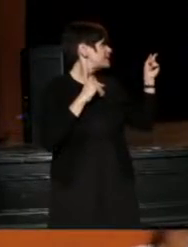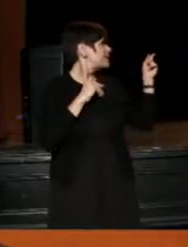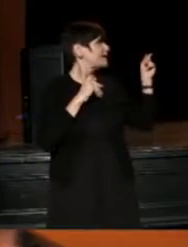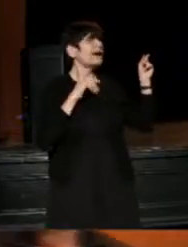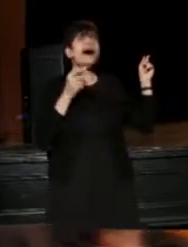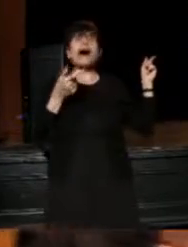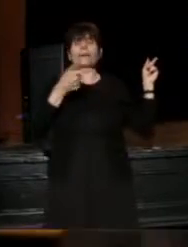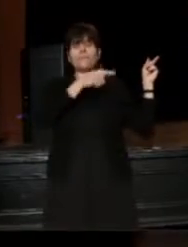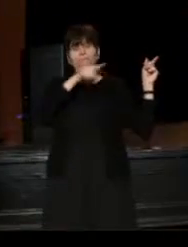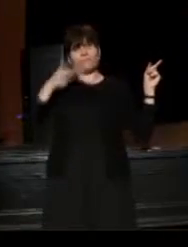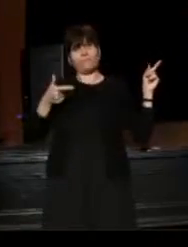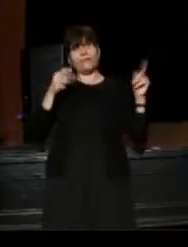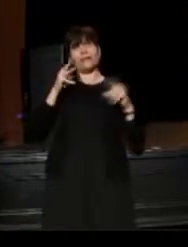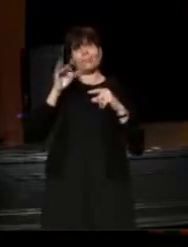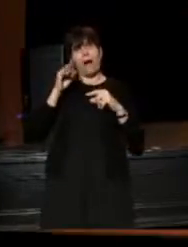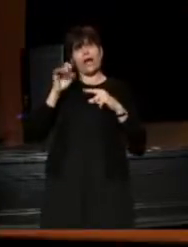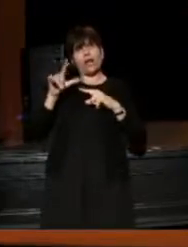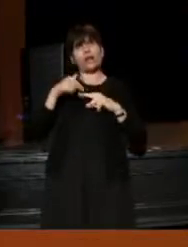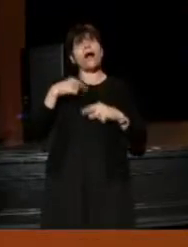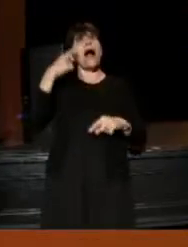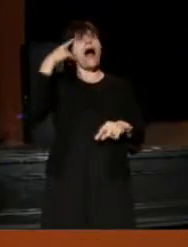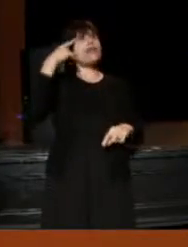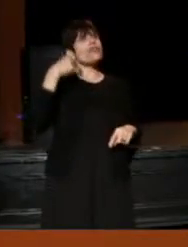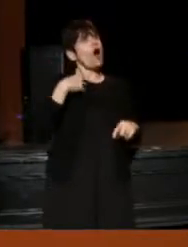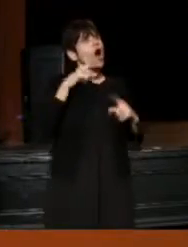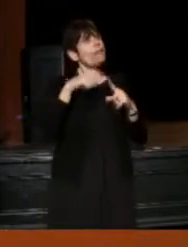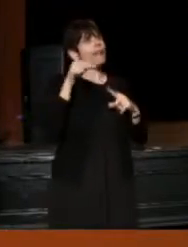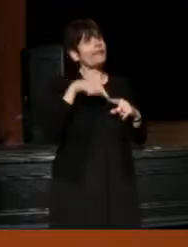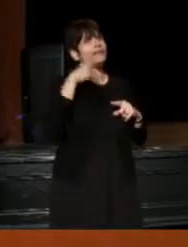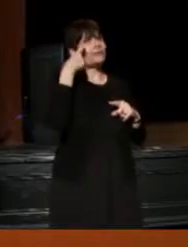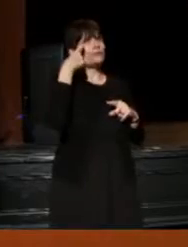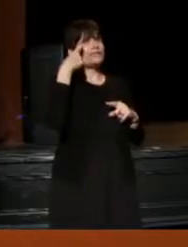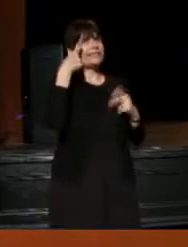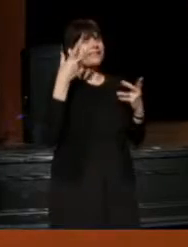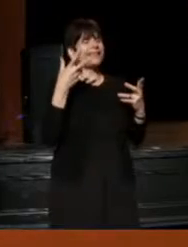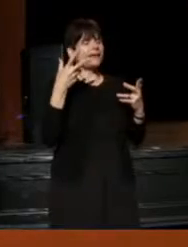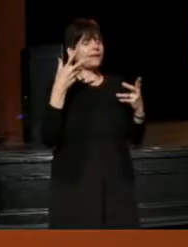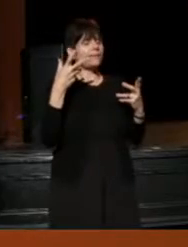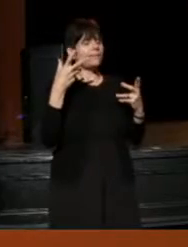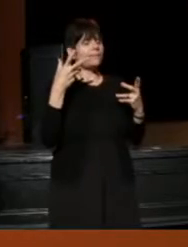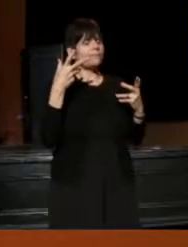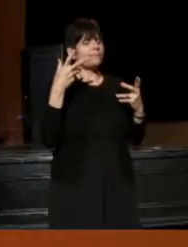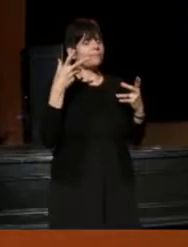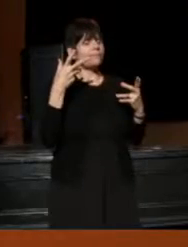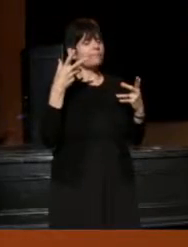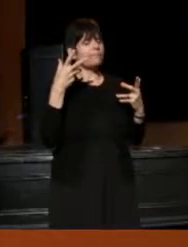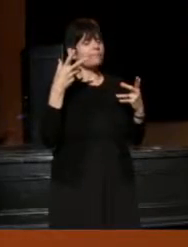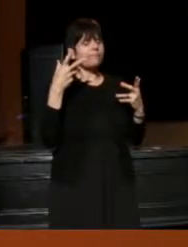Because we've just done a play that probably the Board hates,